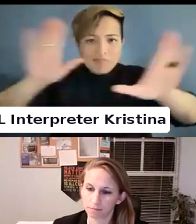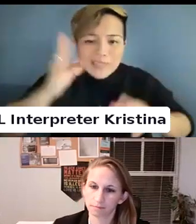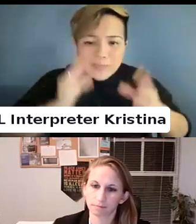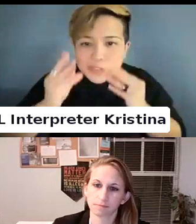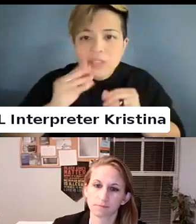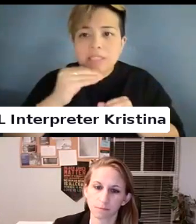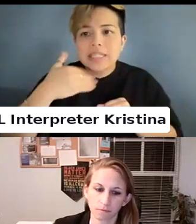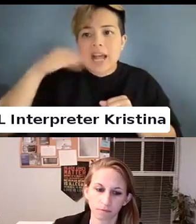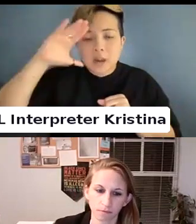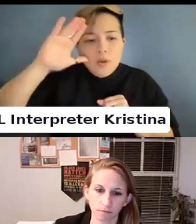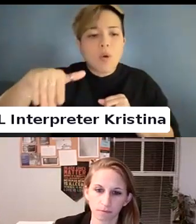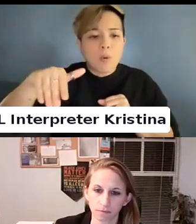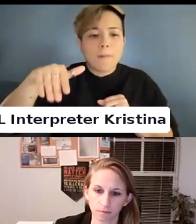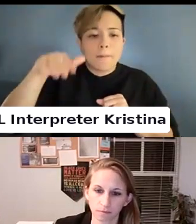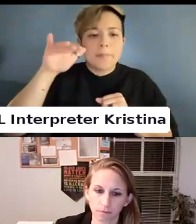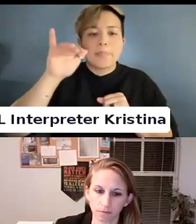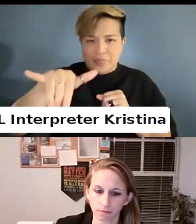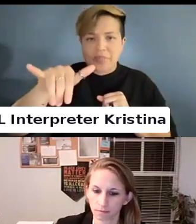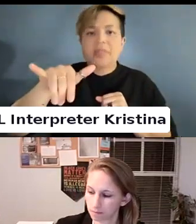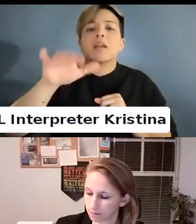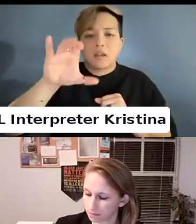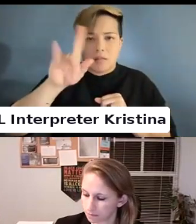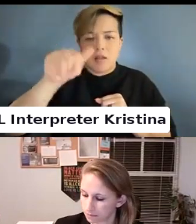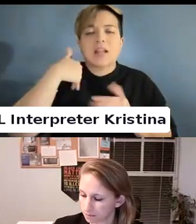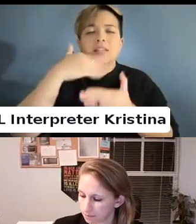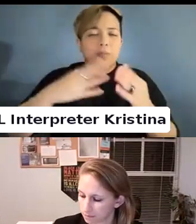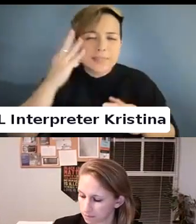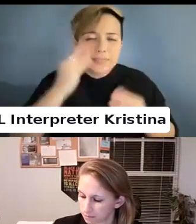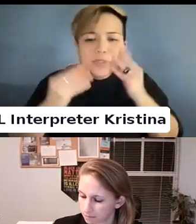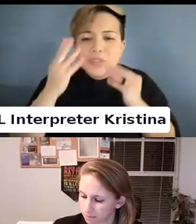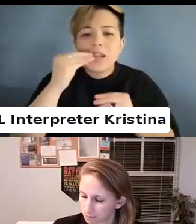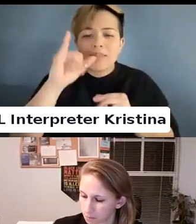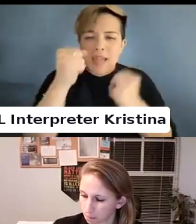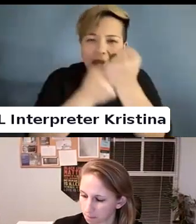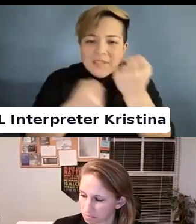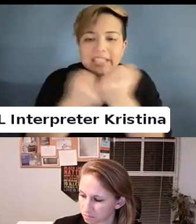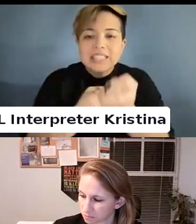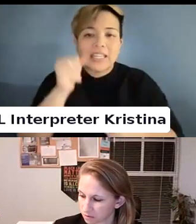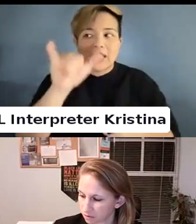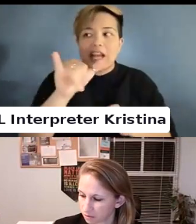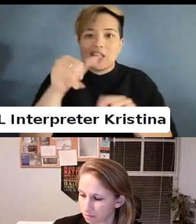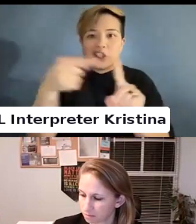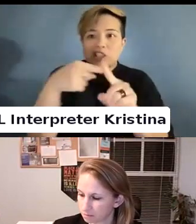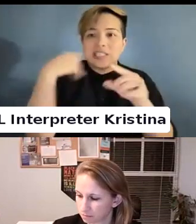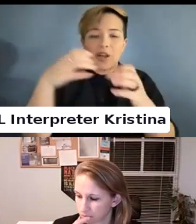And I know Claudia has some experience in the advocacy she has done.